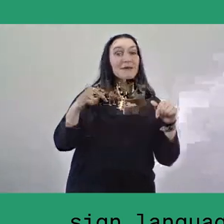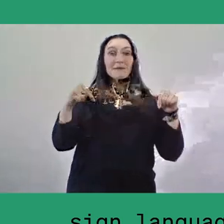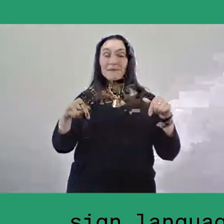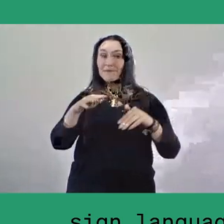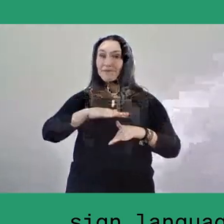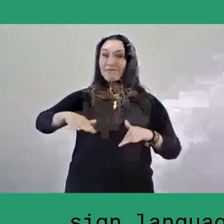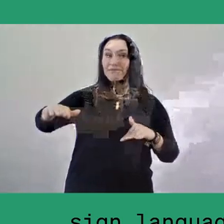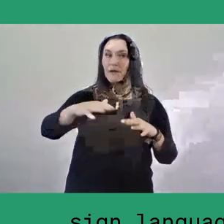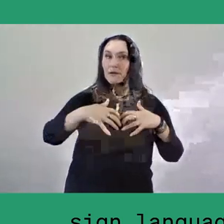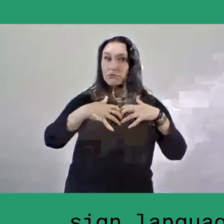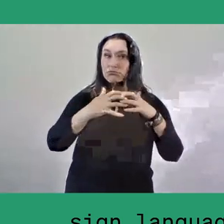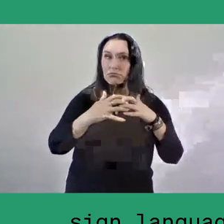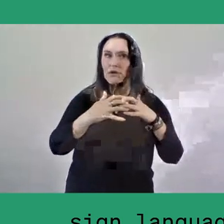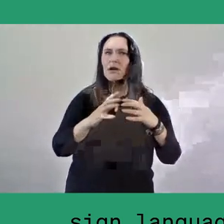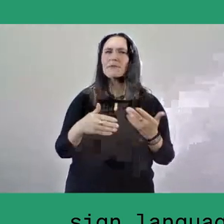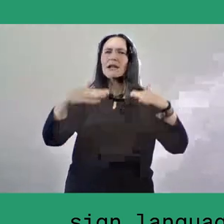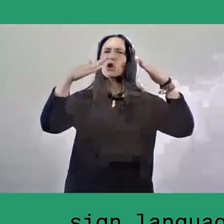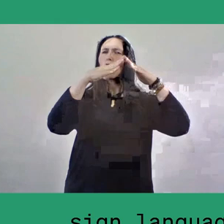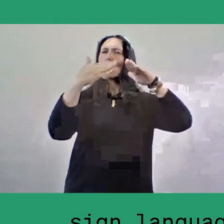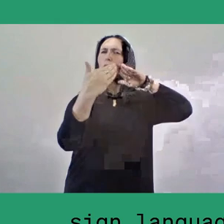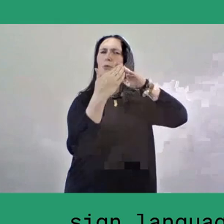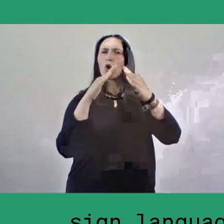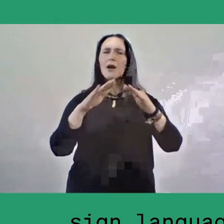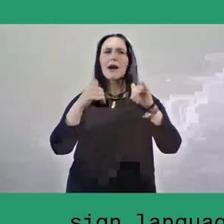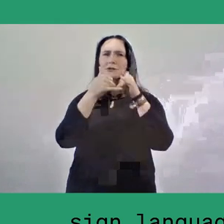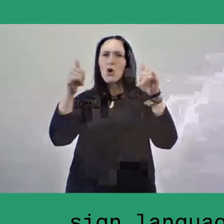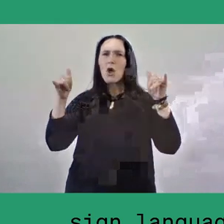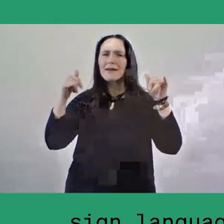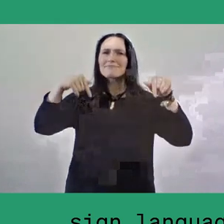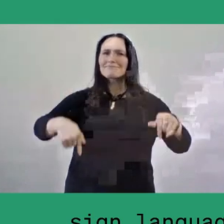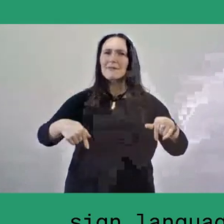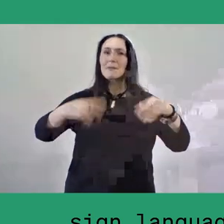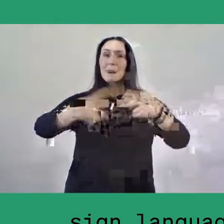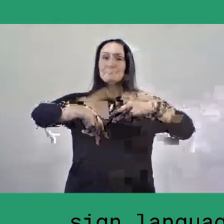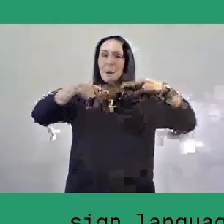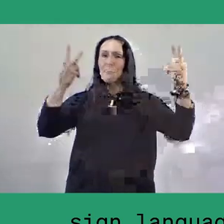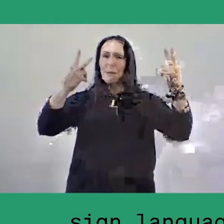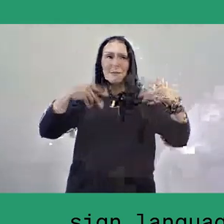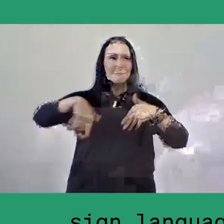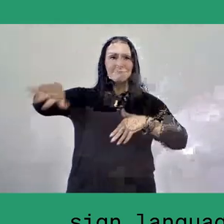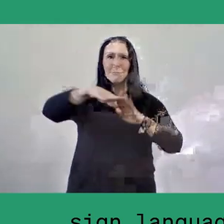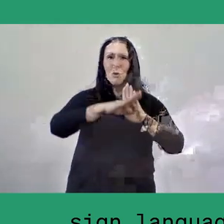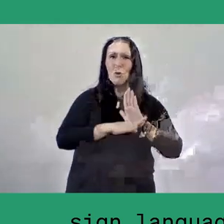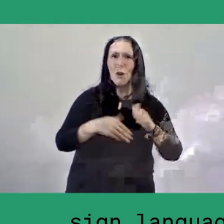lumbung calling, as mentioned, is the very first event of our public programme, which we call Meydan.